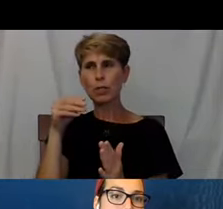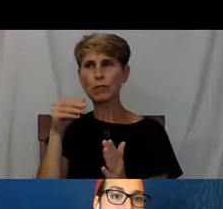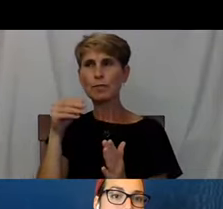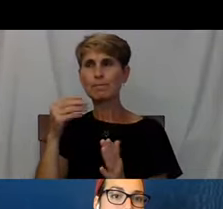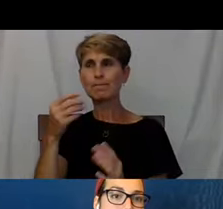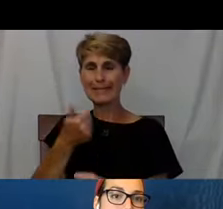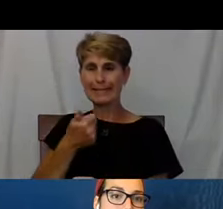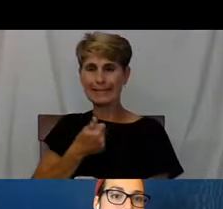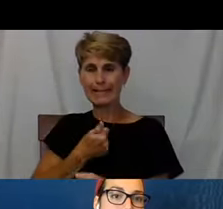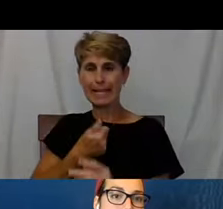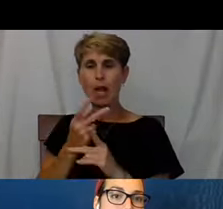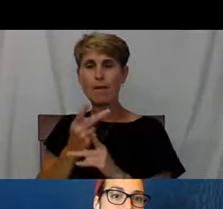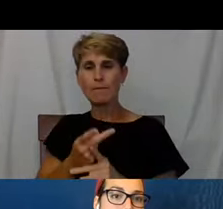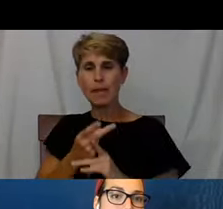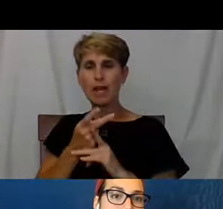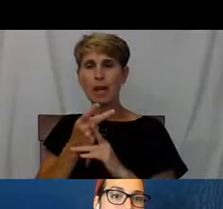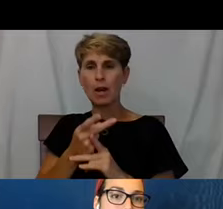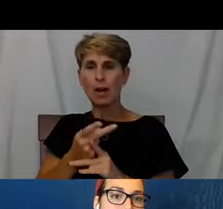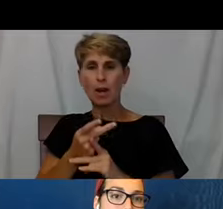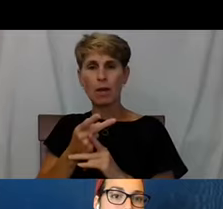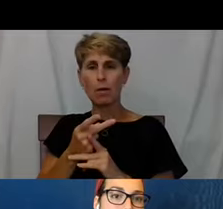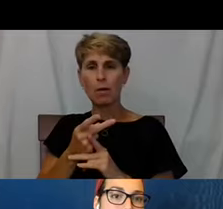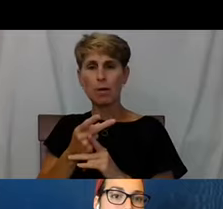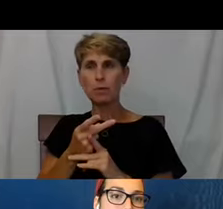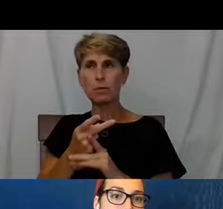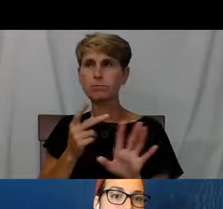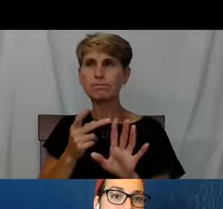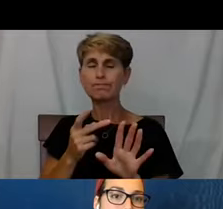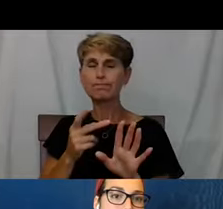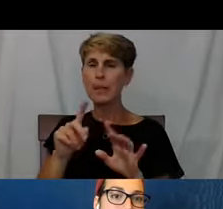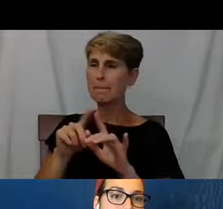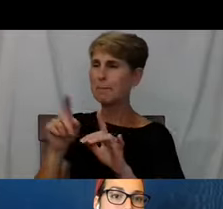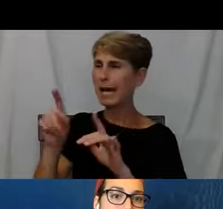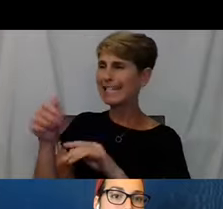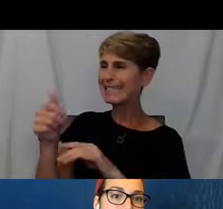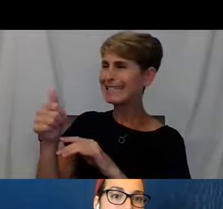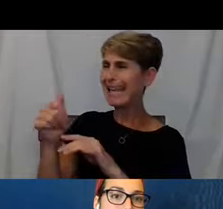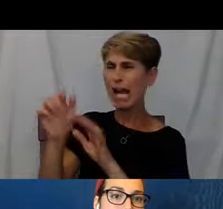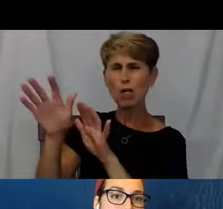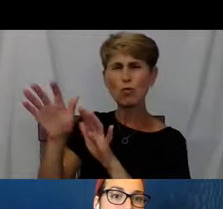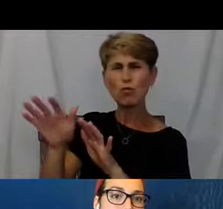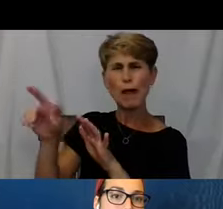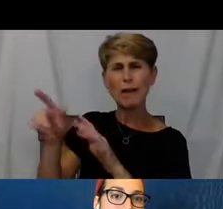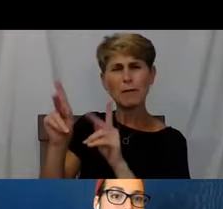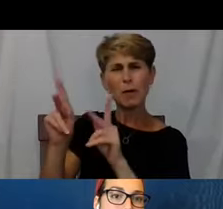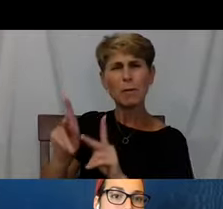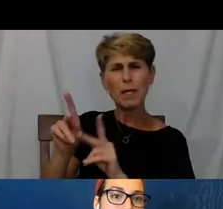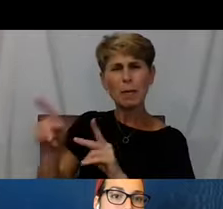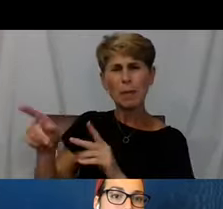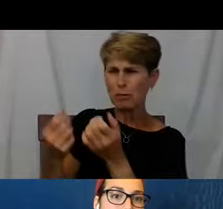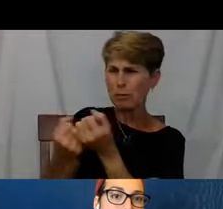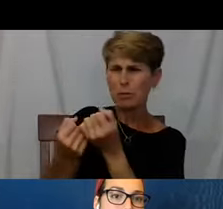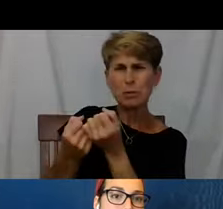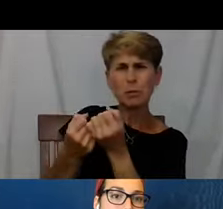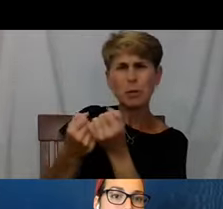I've got like 10 incredible people behind me who love and care for me, for me to keep abusing myself would be rude.